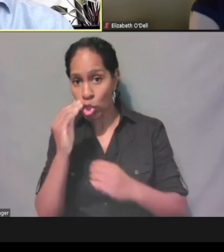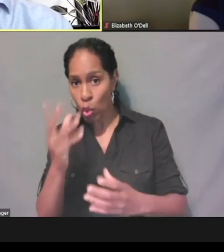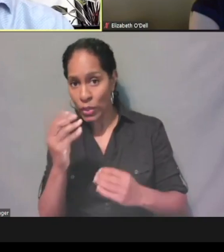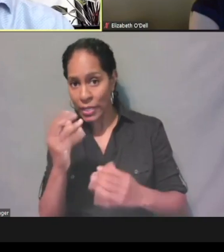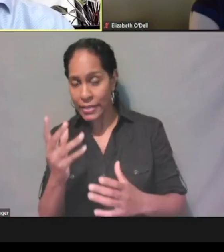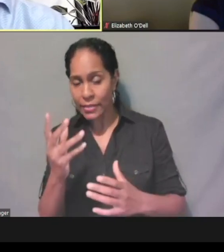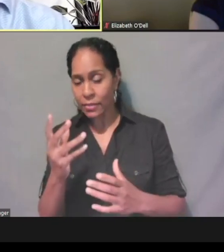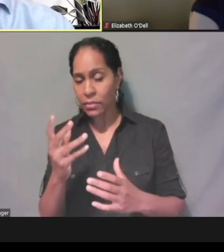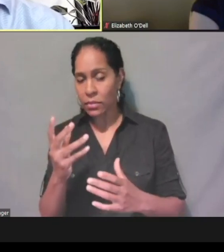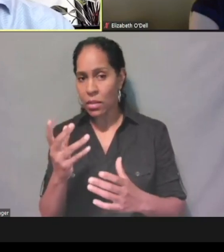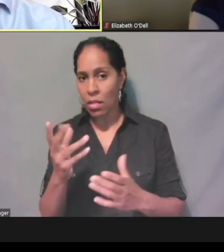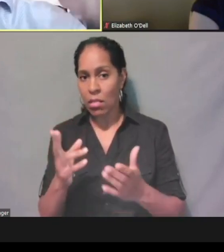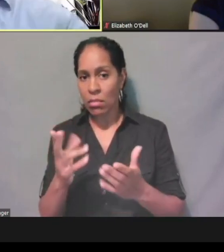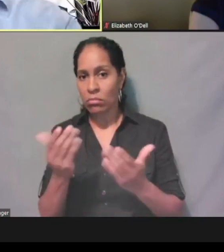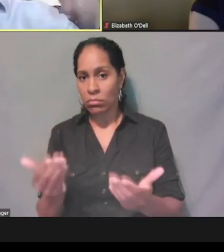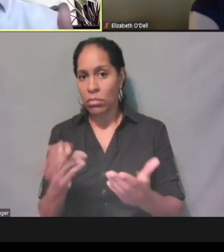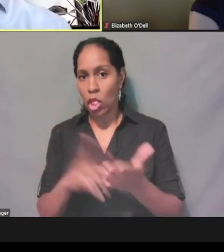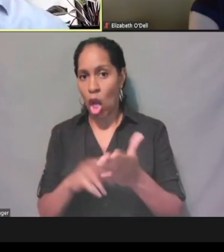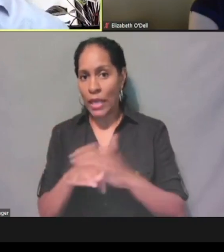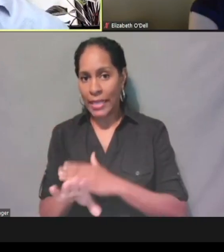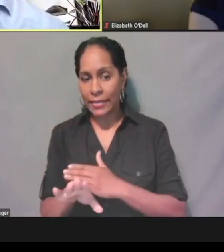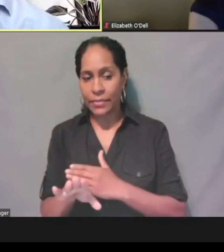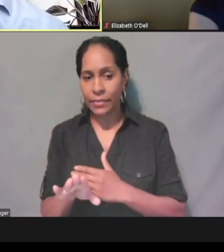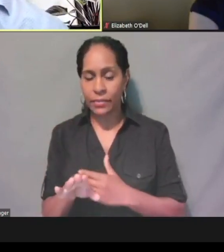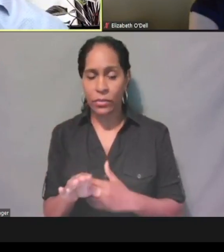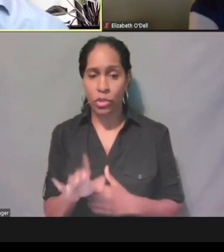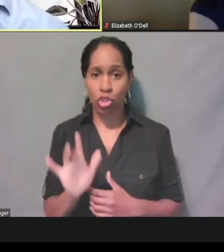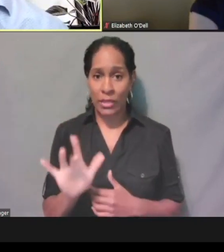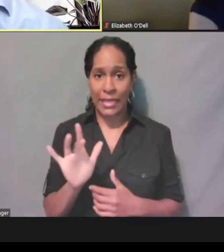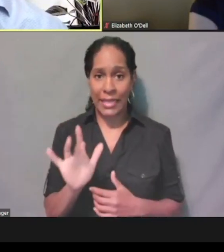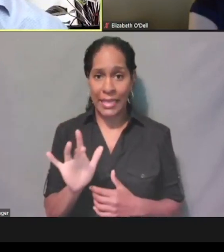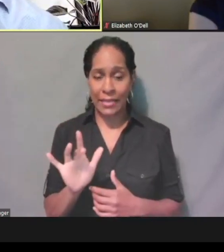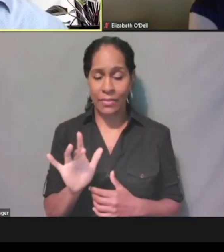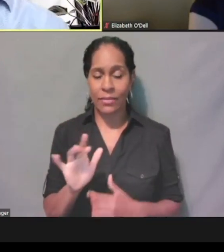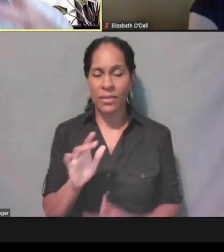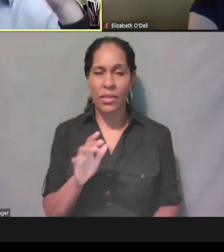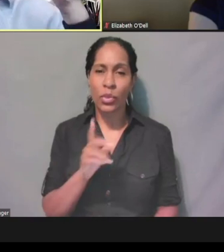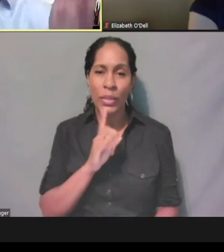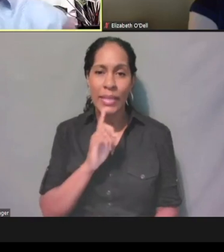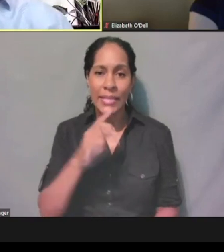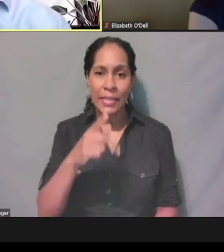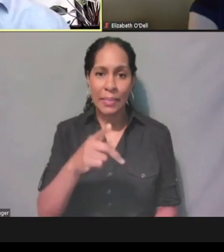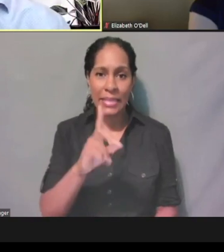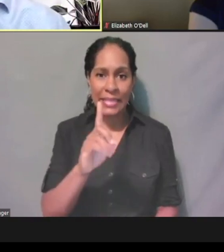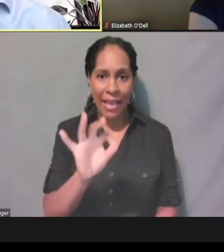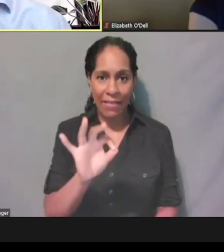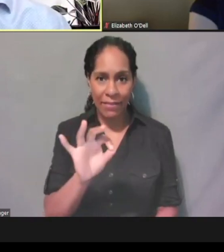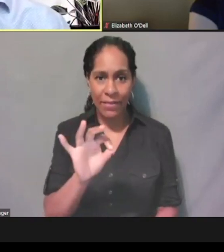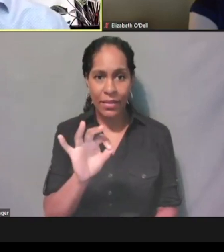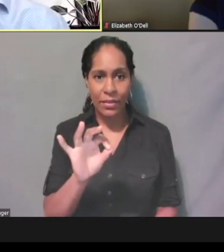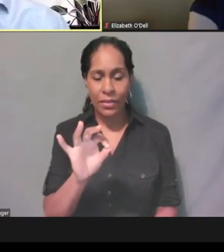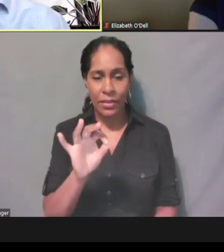They would view it, they click it. It looks exactly the same, it's a PDF. And it looks exactly the same as if it was printed out